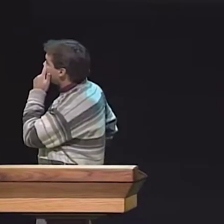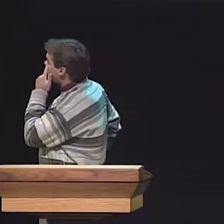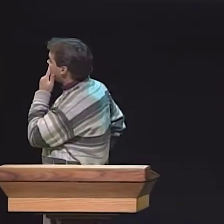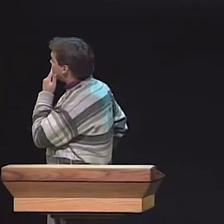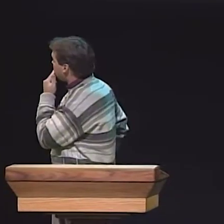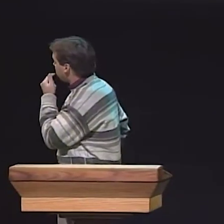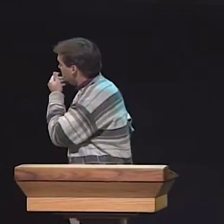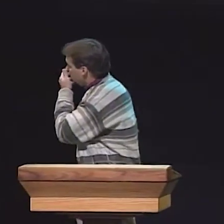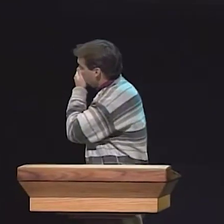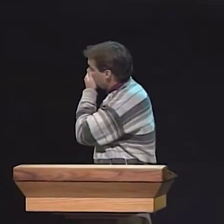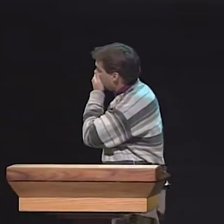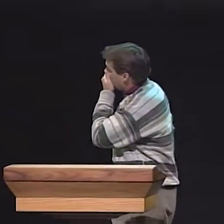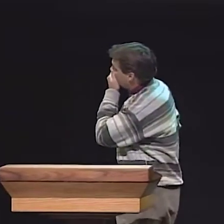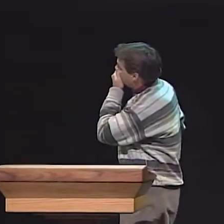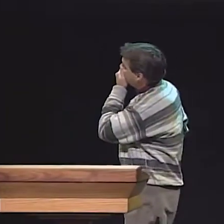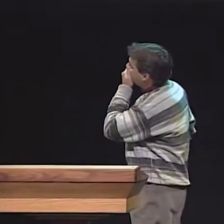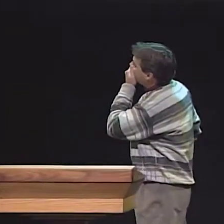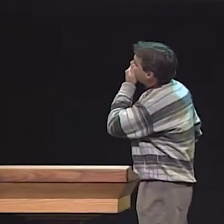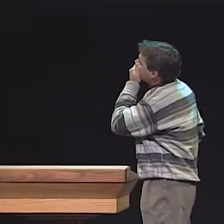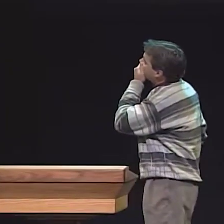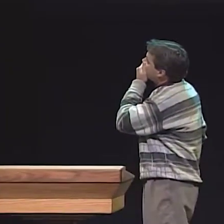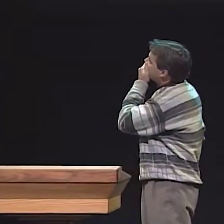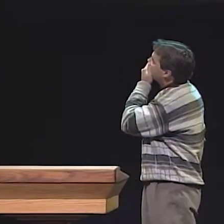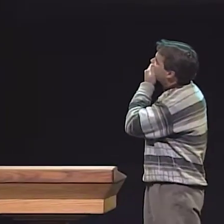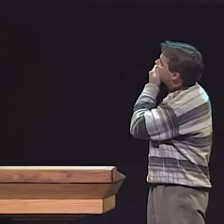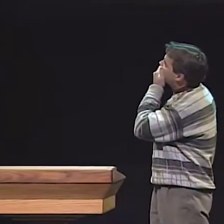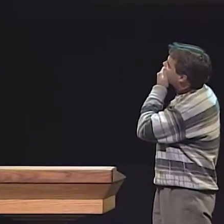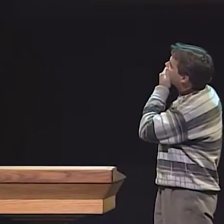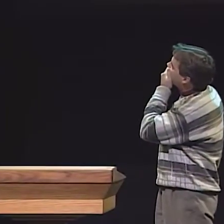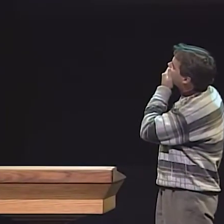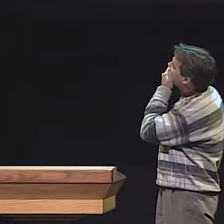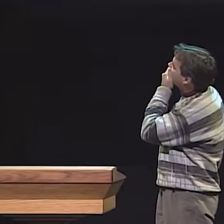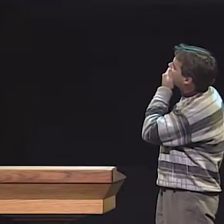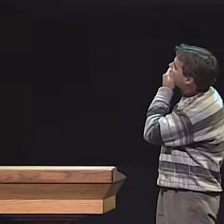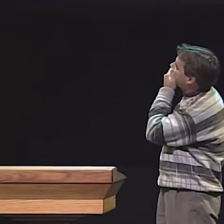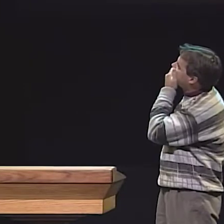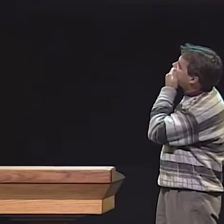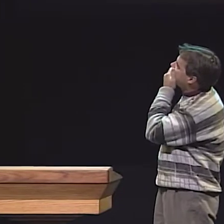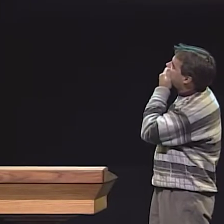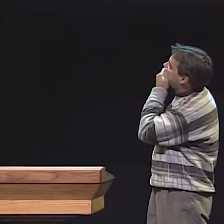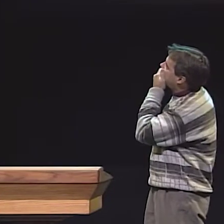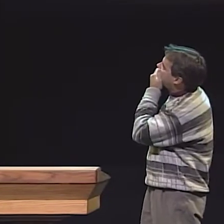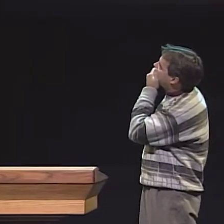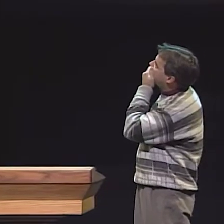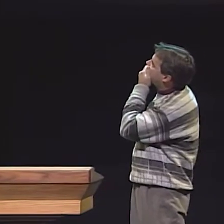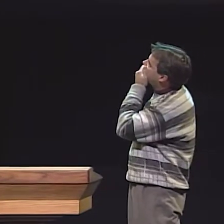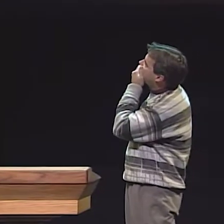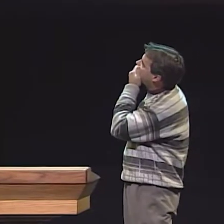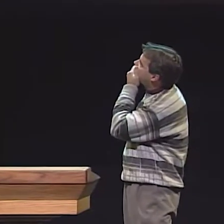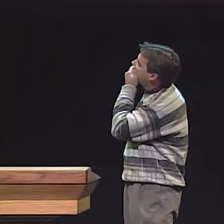AND...OH, NOW WE'RE GONNA TELL YOU WHAT-- WHAT THE DATA WAS THAT WE LOOKED FOR.